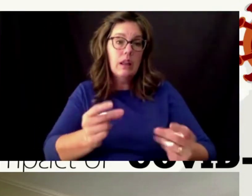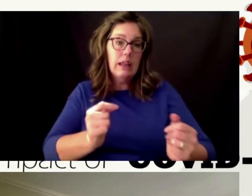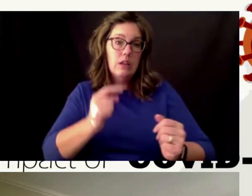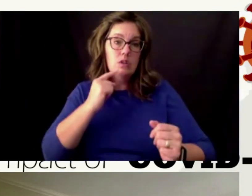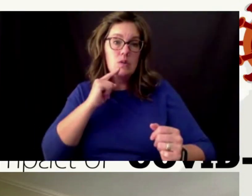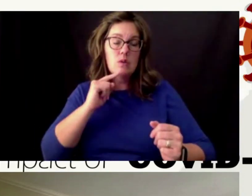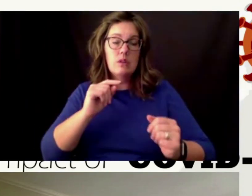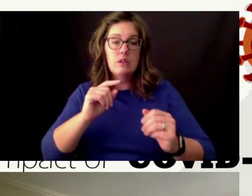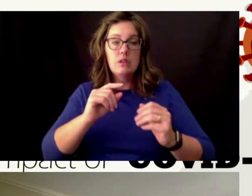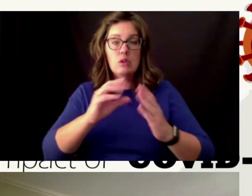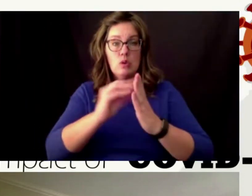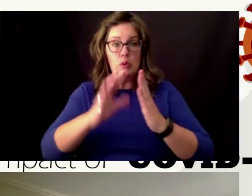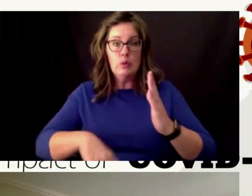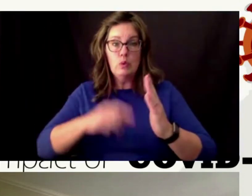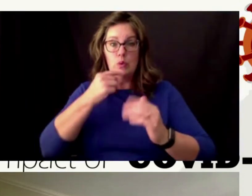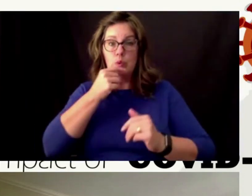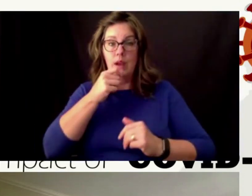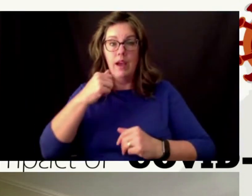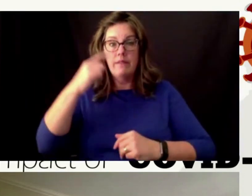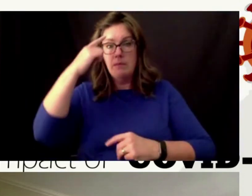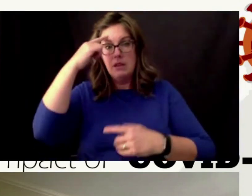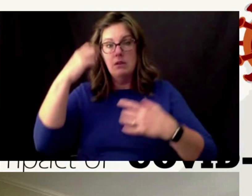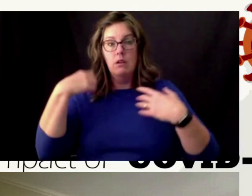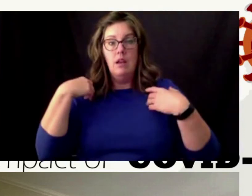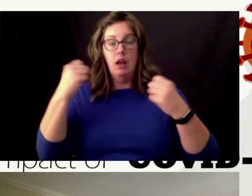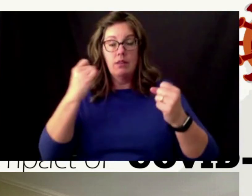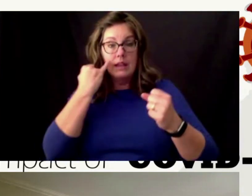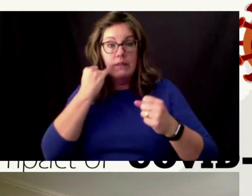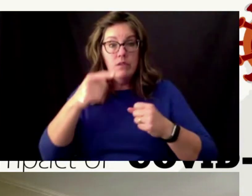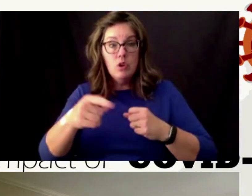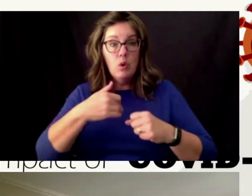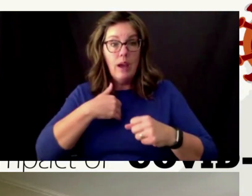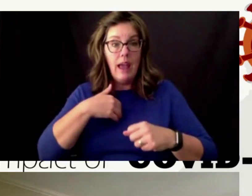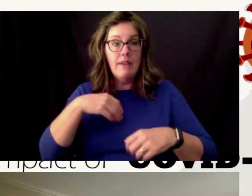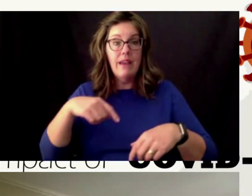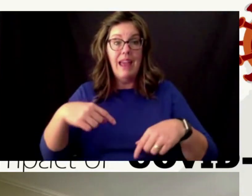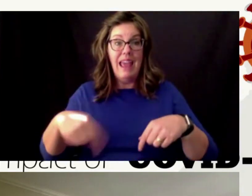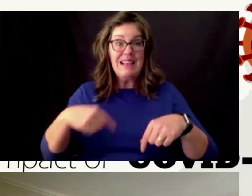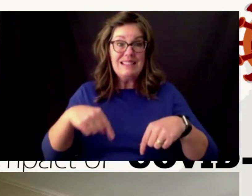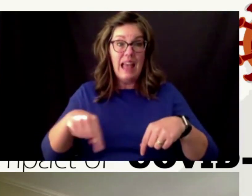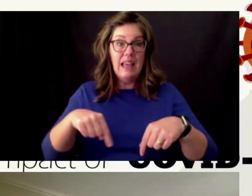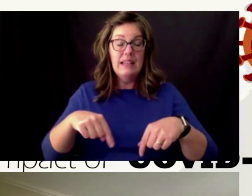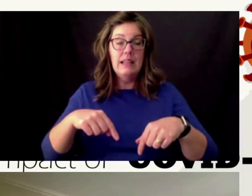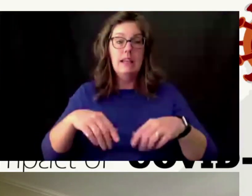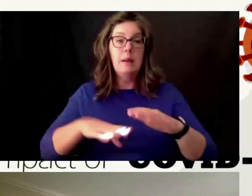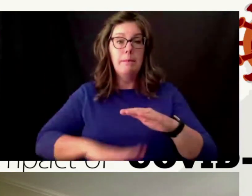happening if you have an anxiety-based mental health concern this this actually might work